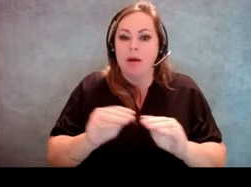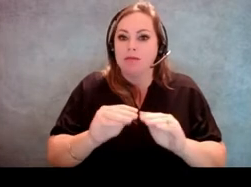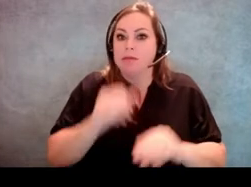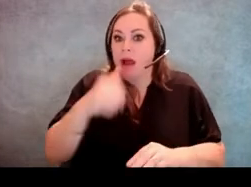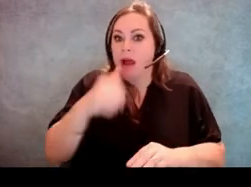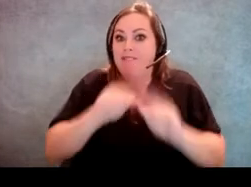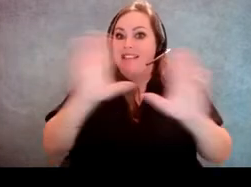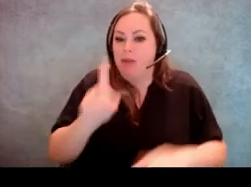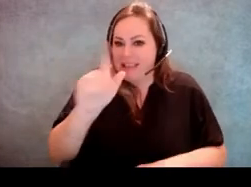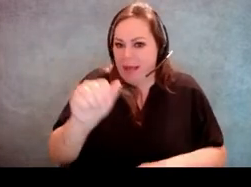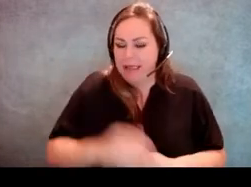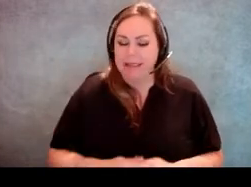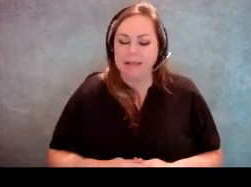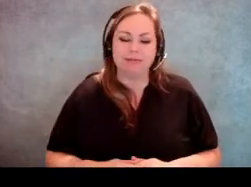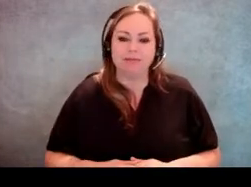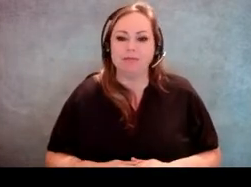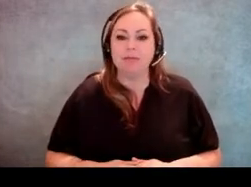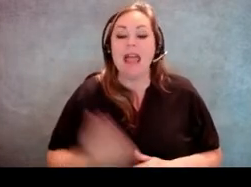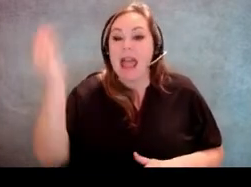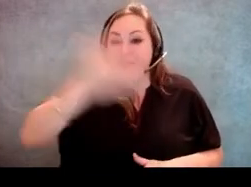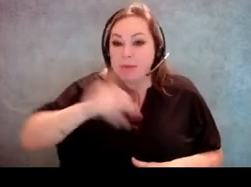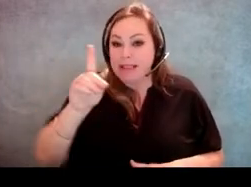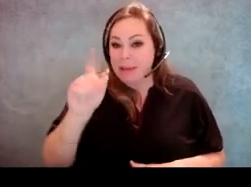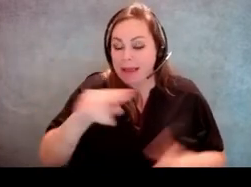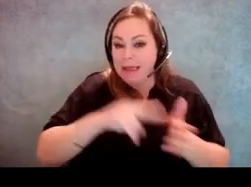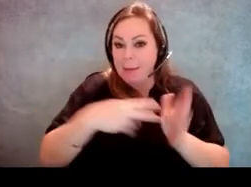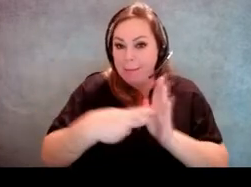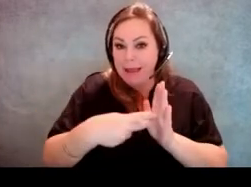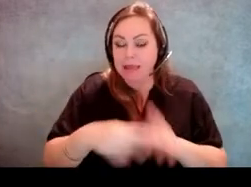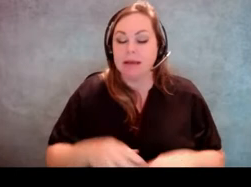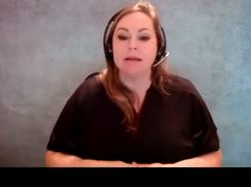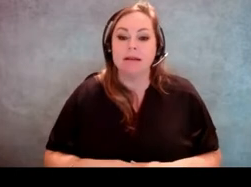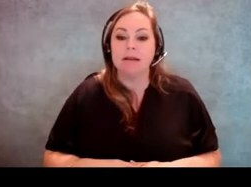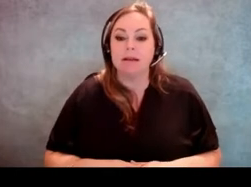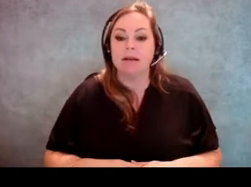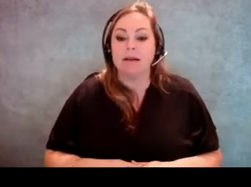Basically invisible disabilities are, when we say use this term this means